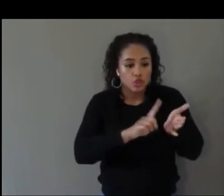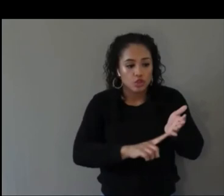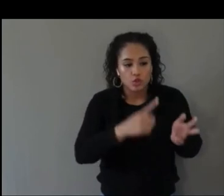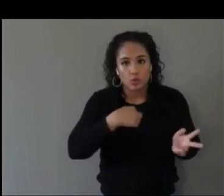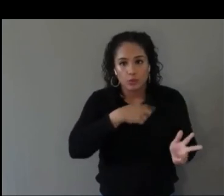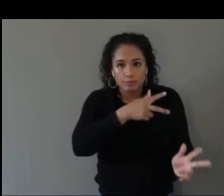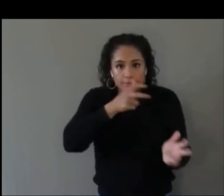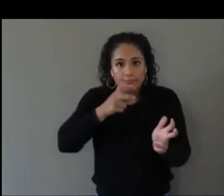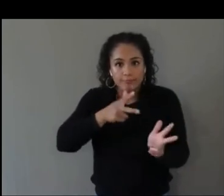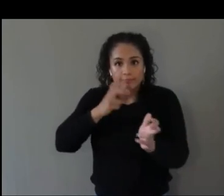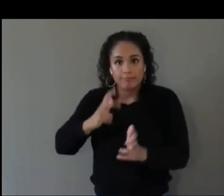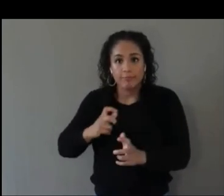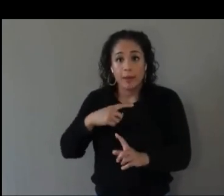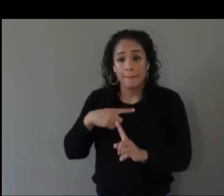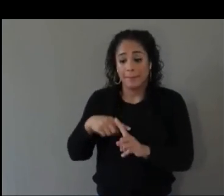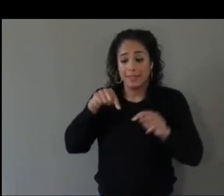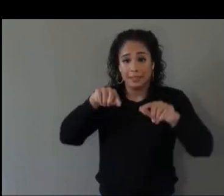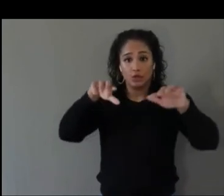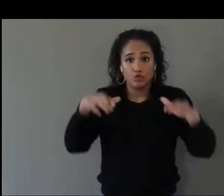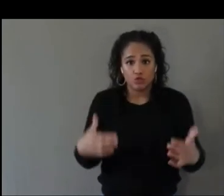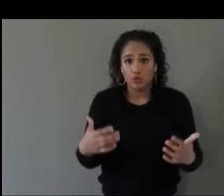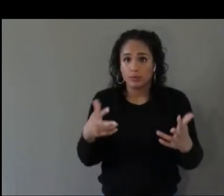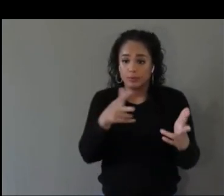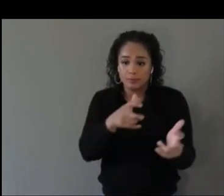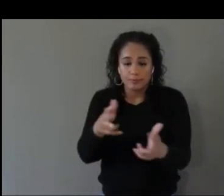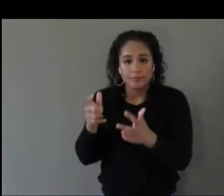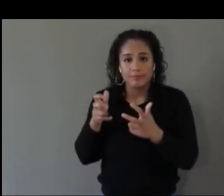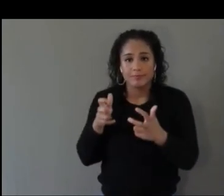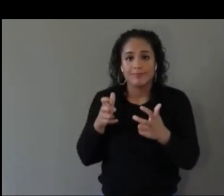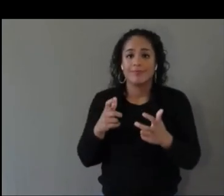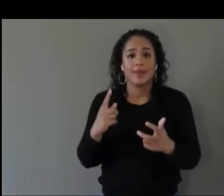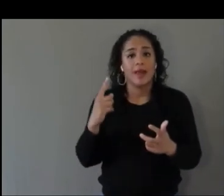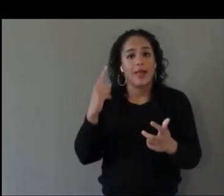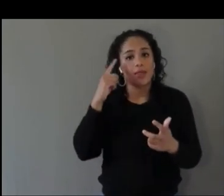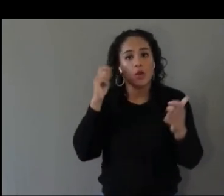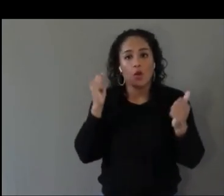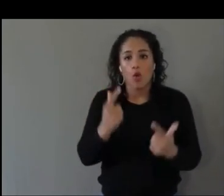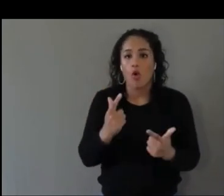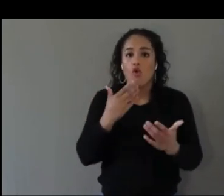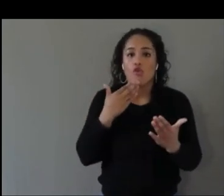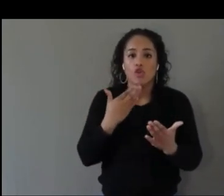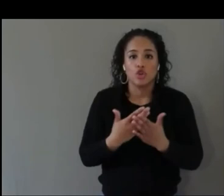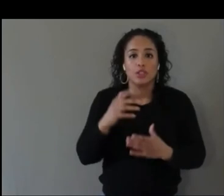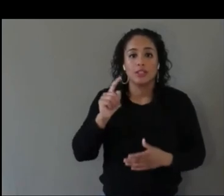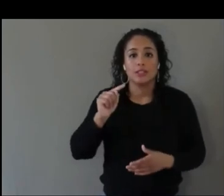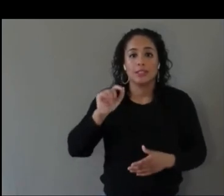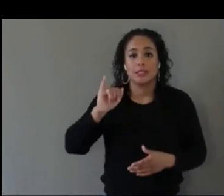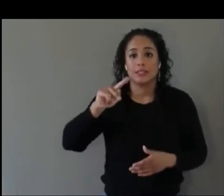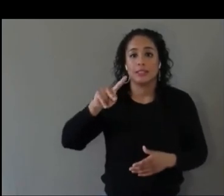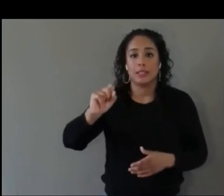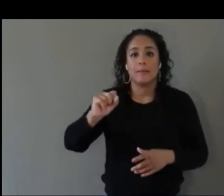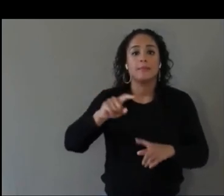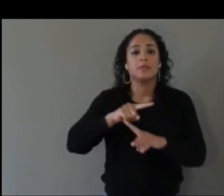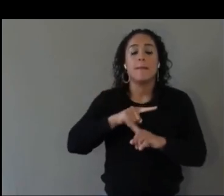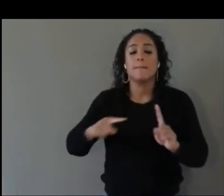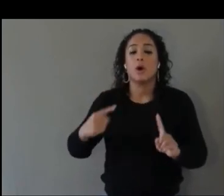I think these are all great tips. Don't forget, we always have to build with accessibility at the forefront and not as